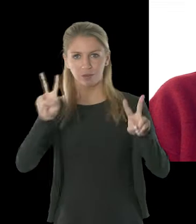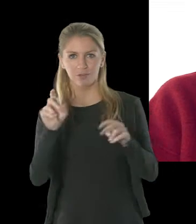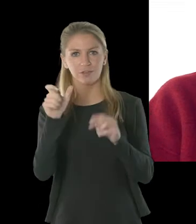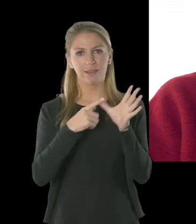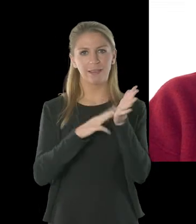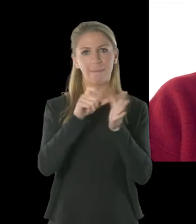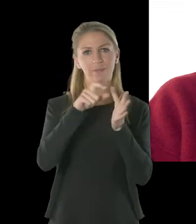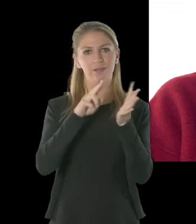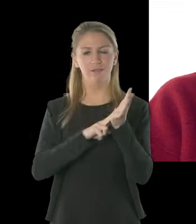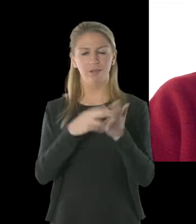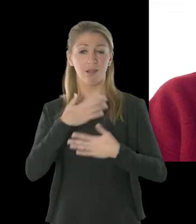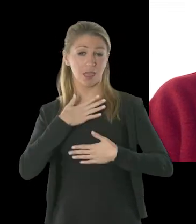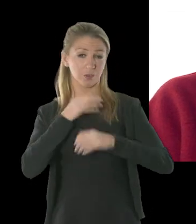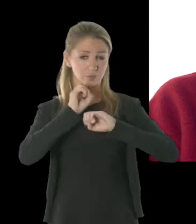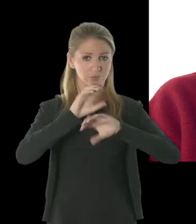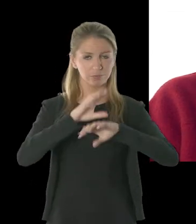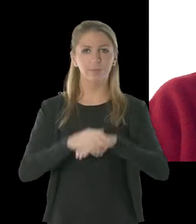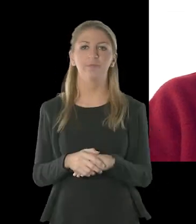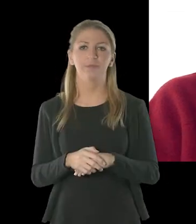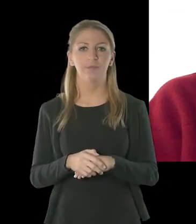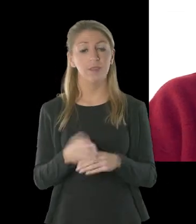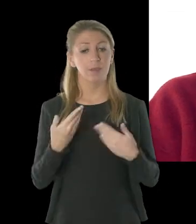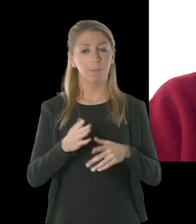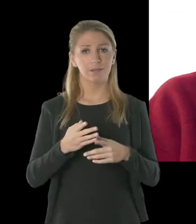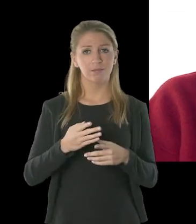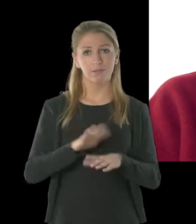Healthwatch Camden was set up in April 2013.